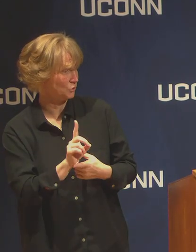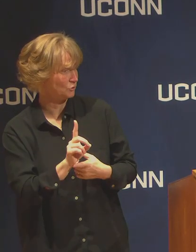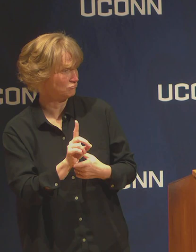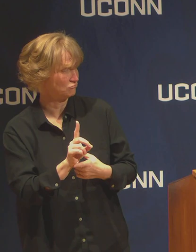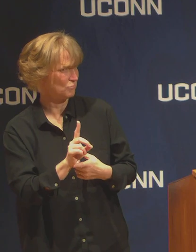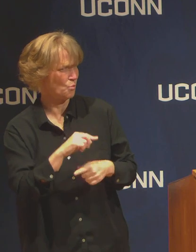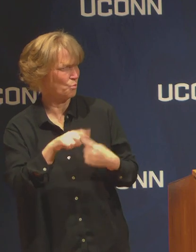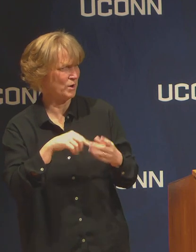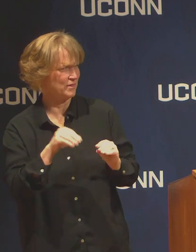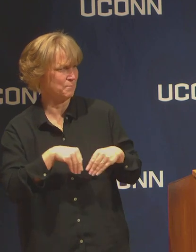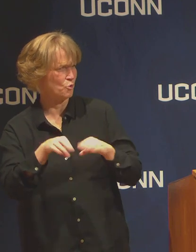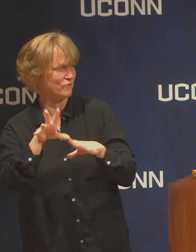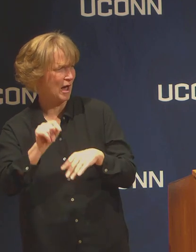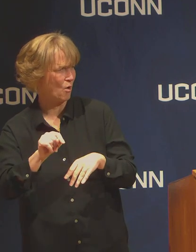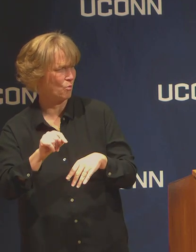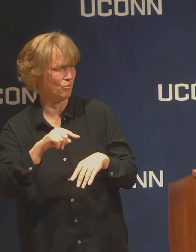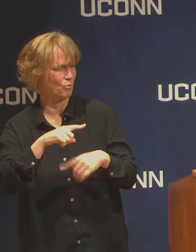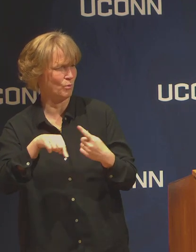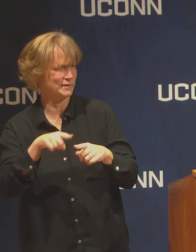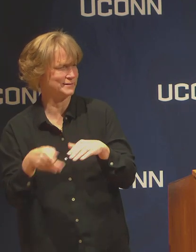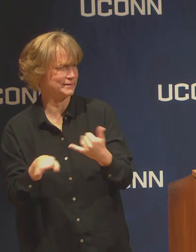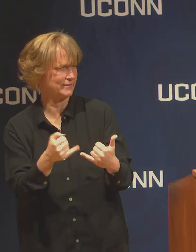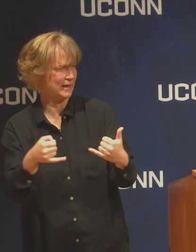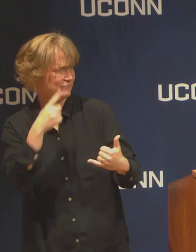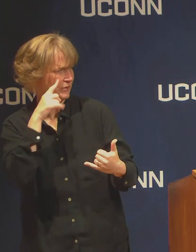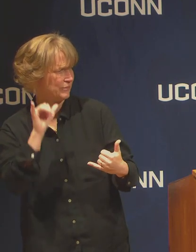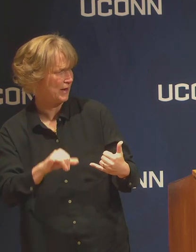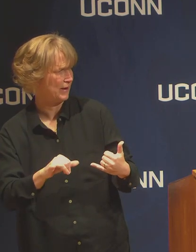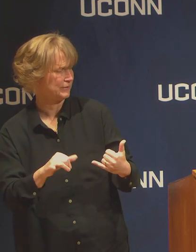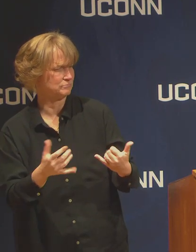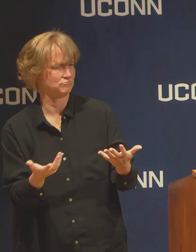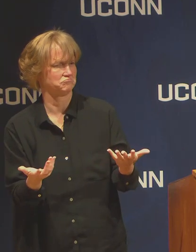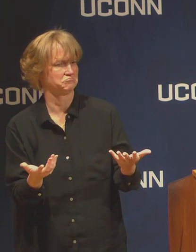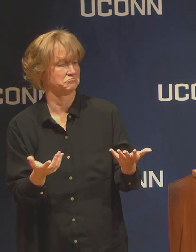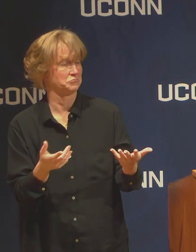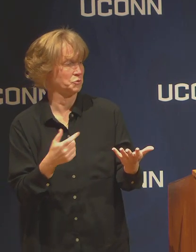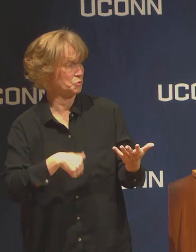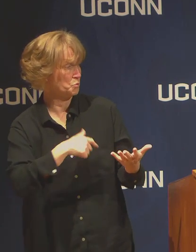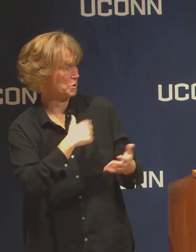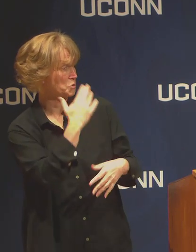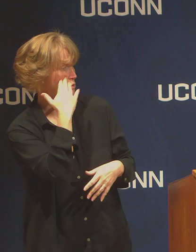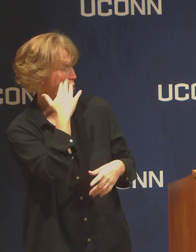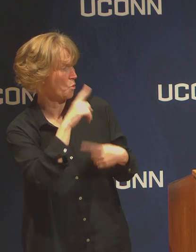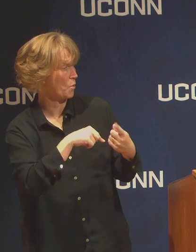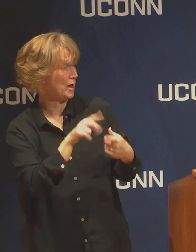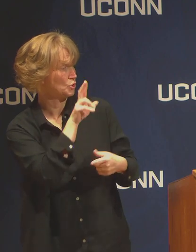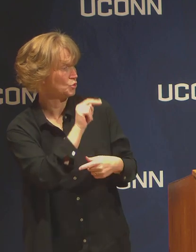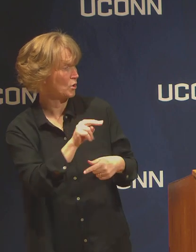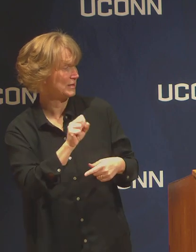and do we have a sense of when UCONN Stanford will reopen?